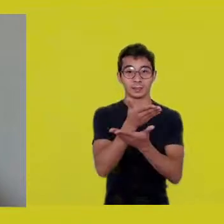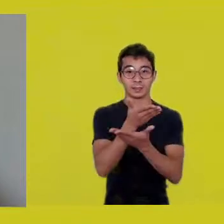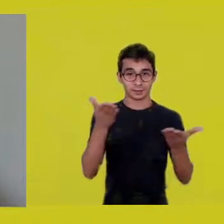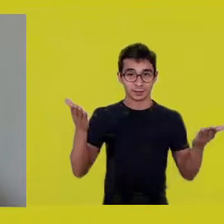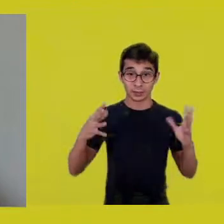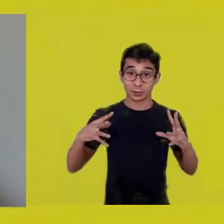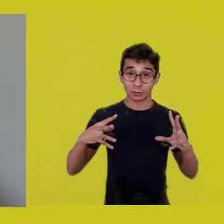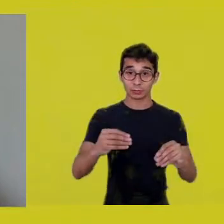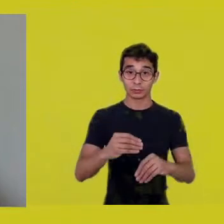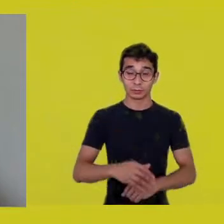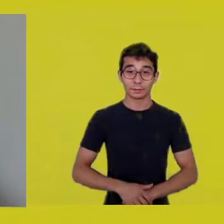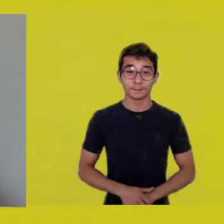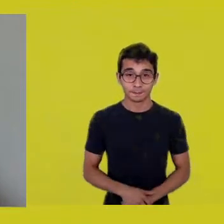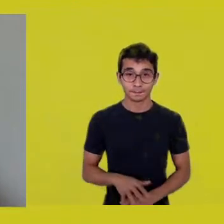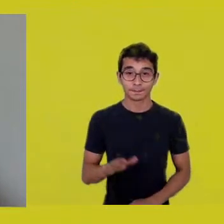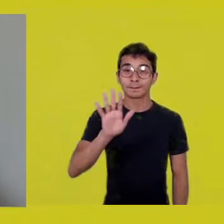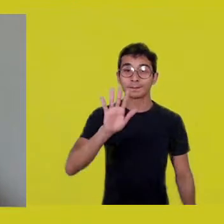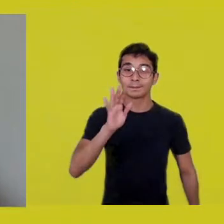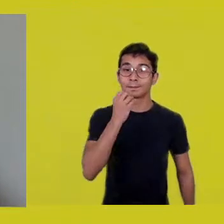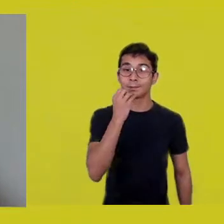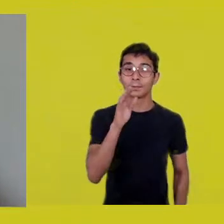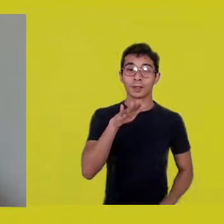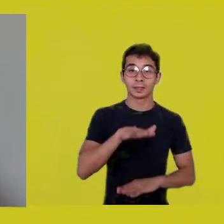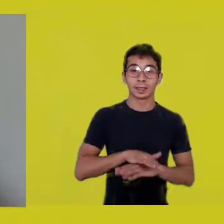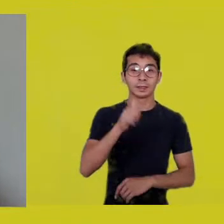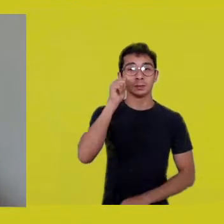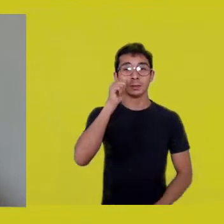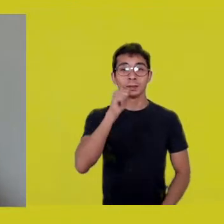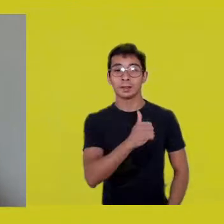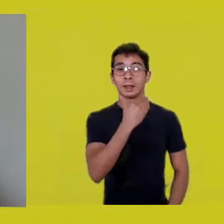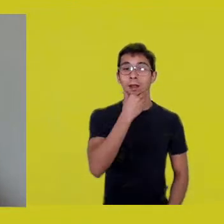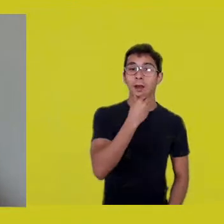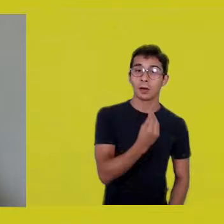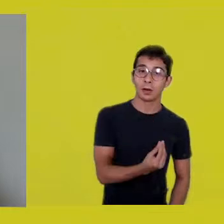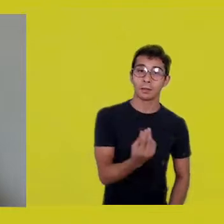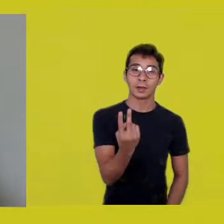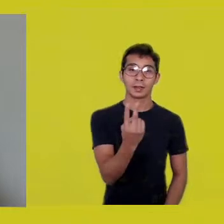Good afternoon, everyone.